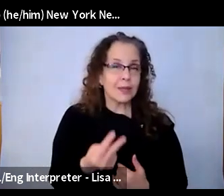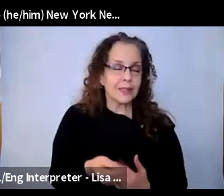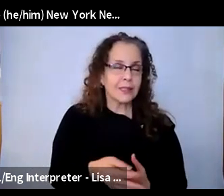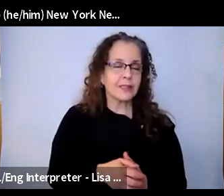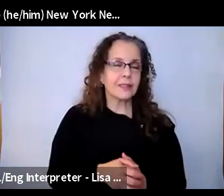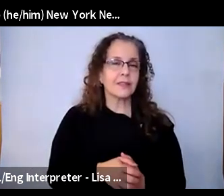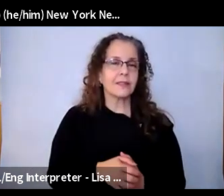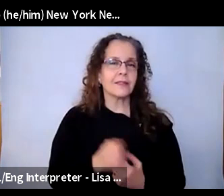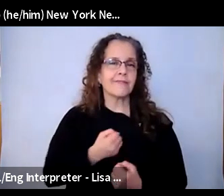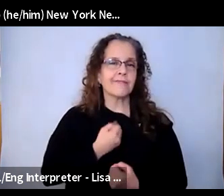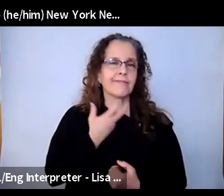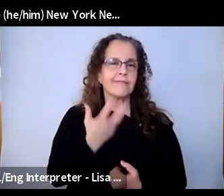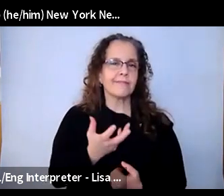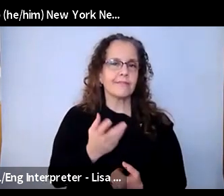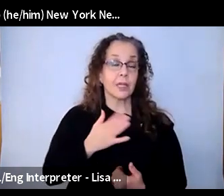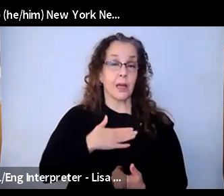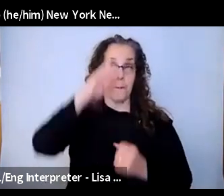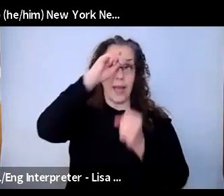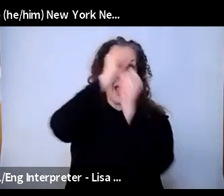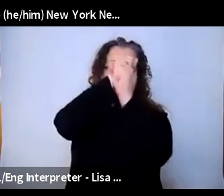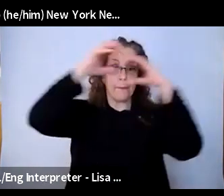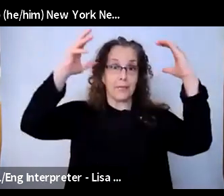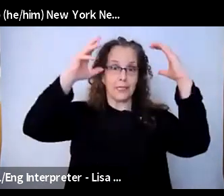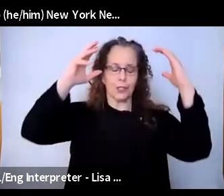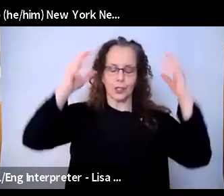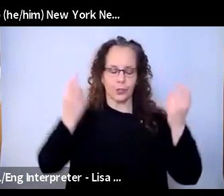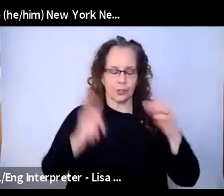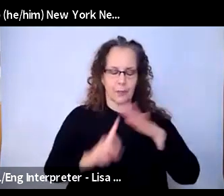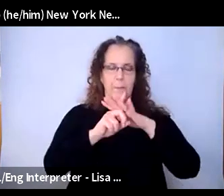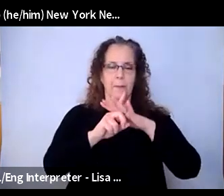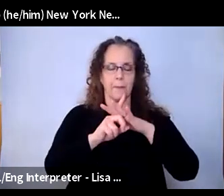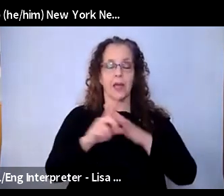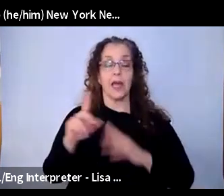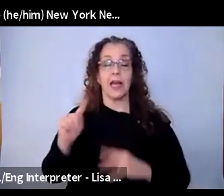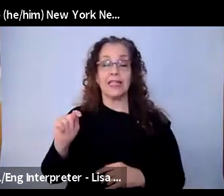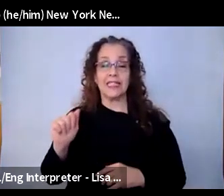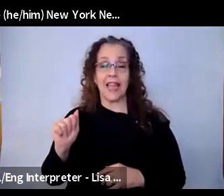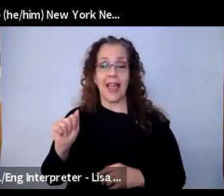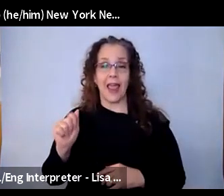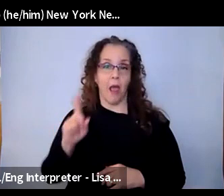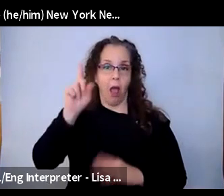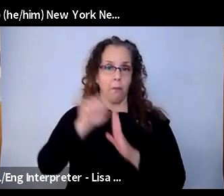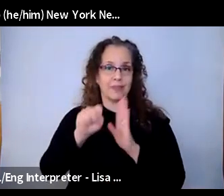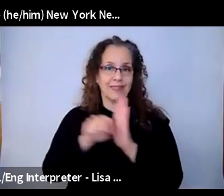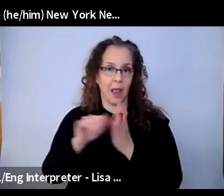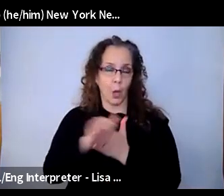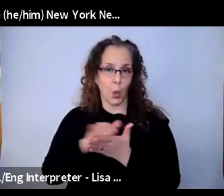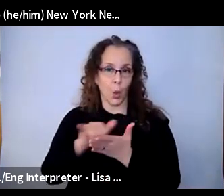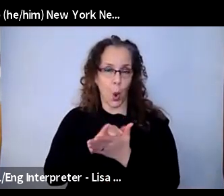image that came to mind, a teaching artist was in his garage in upstate New York teaching a class of kids in New